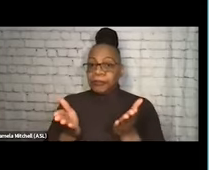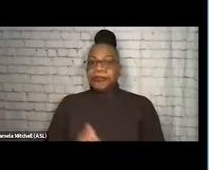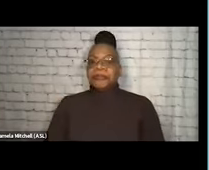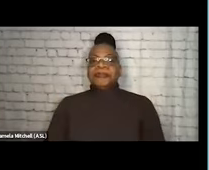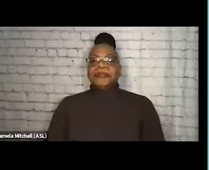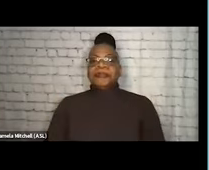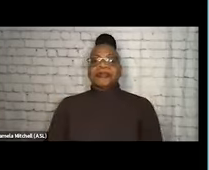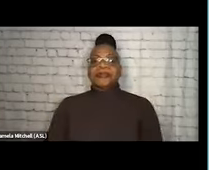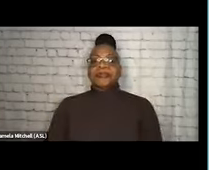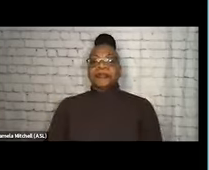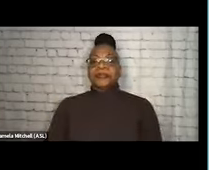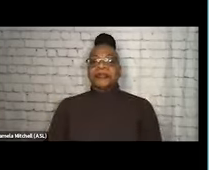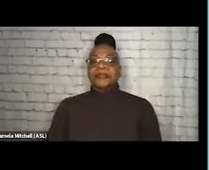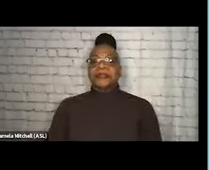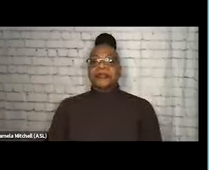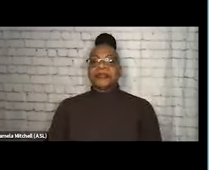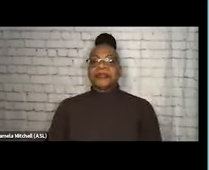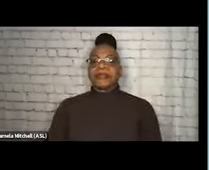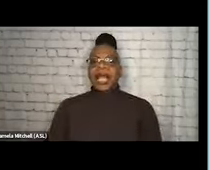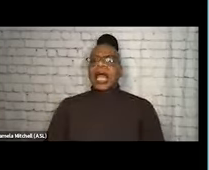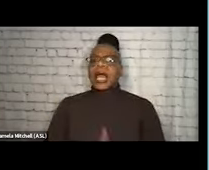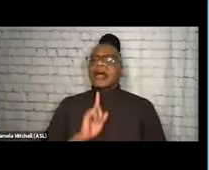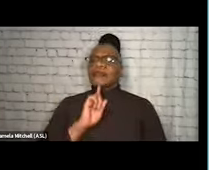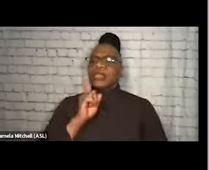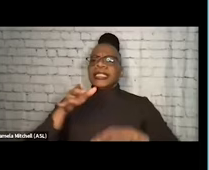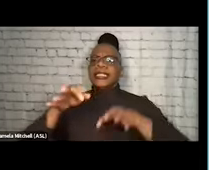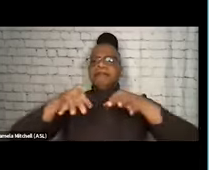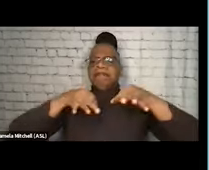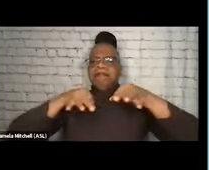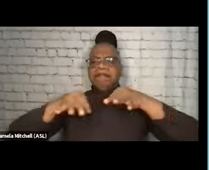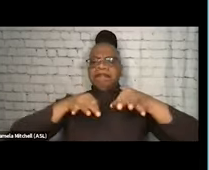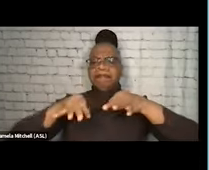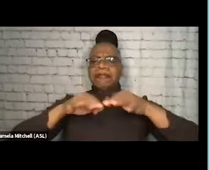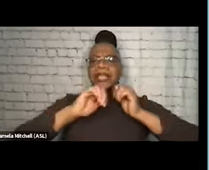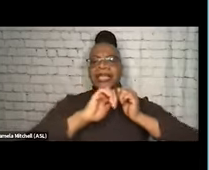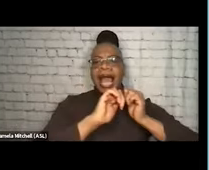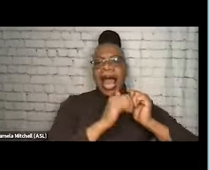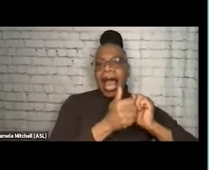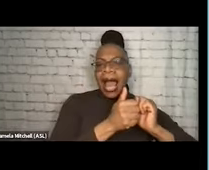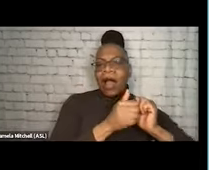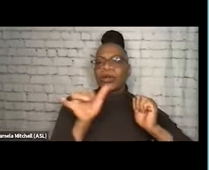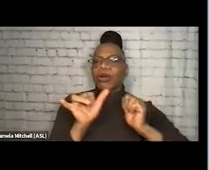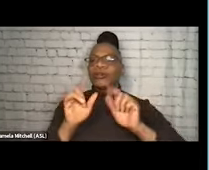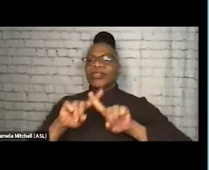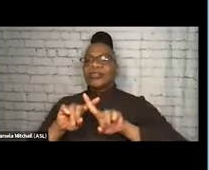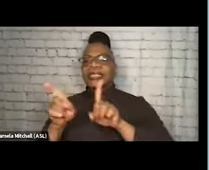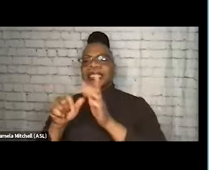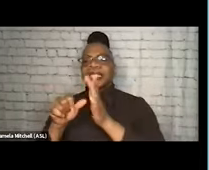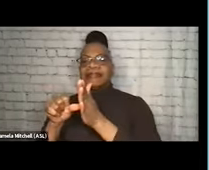So I went a lot into the how and the different underpinnings of philosophies in harm reduction.